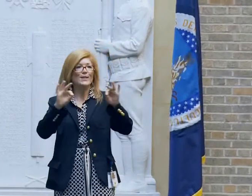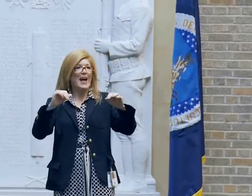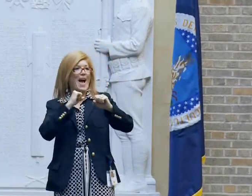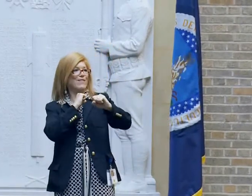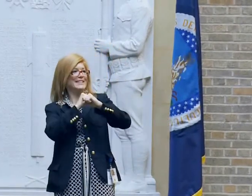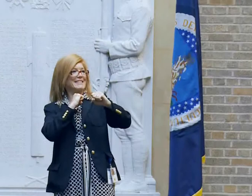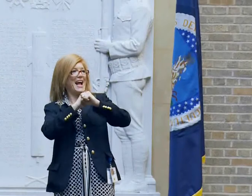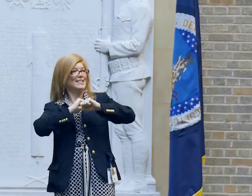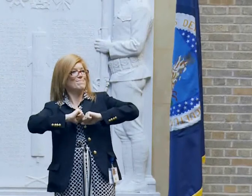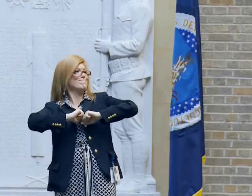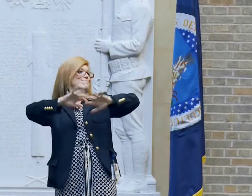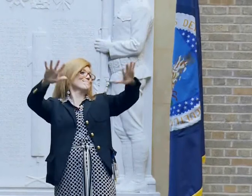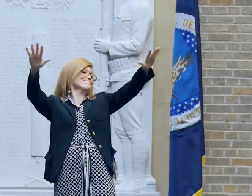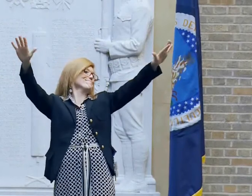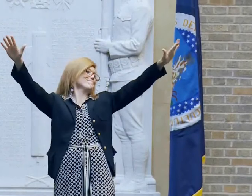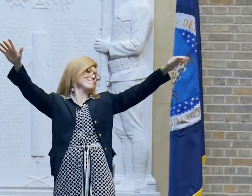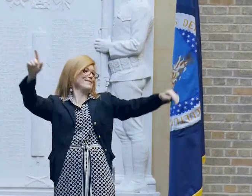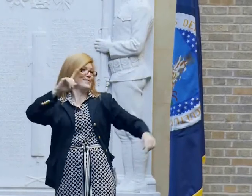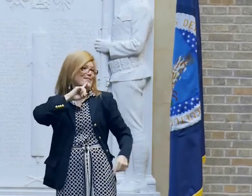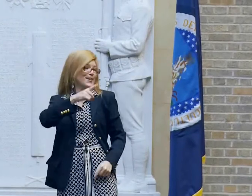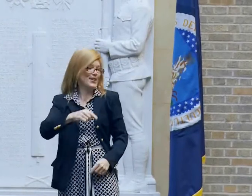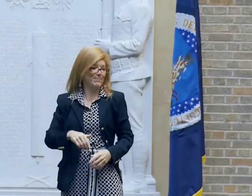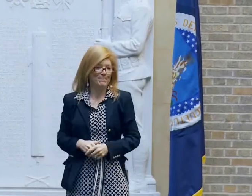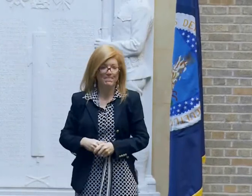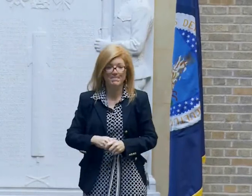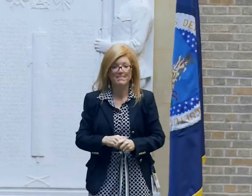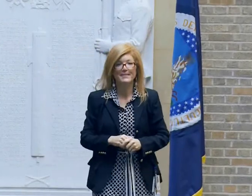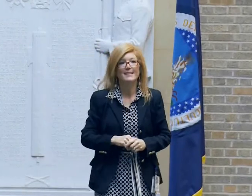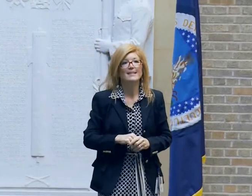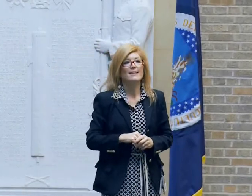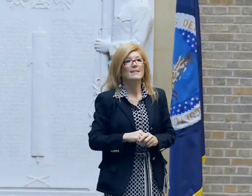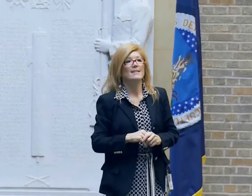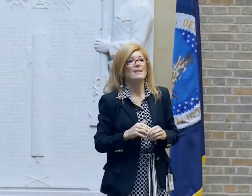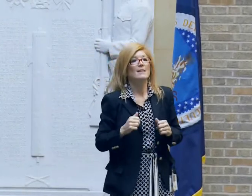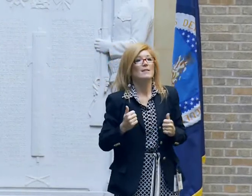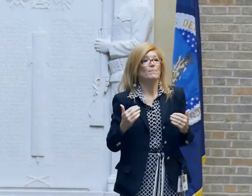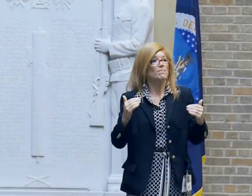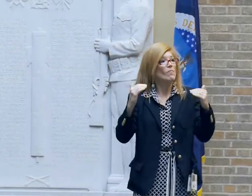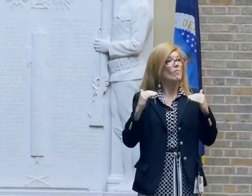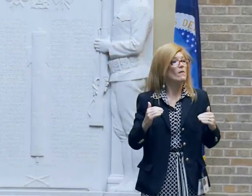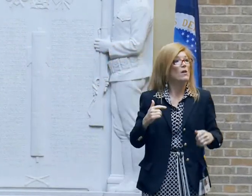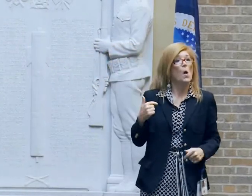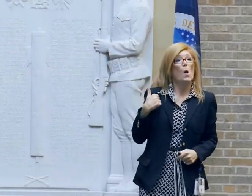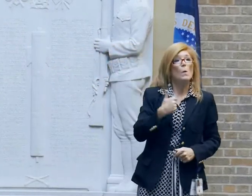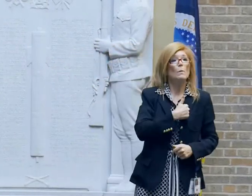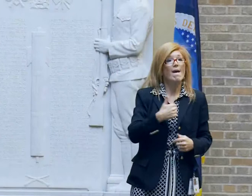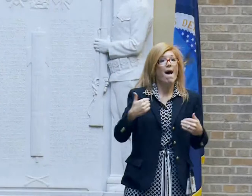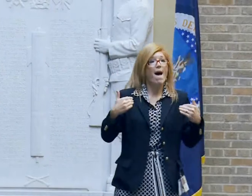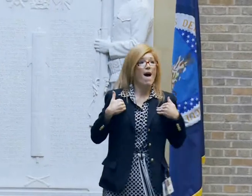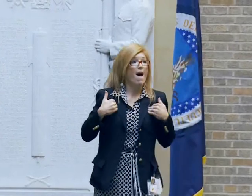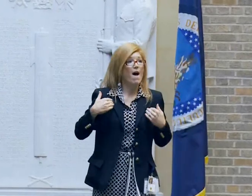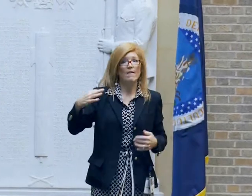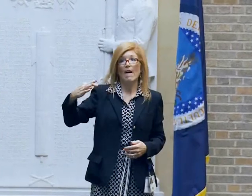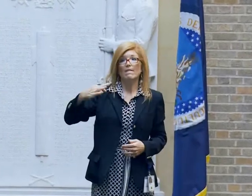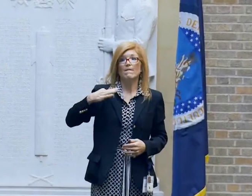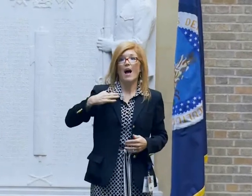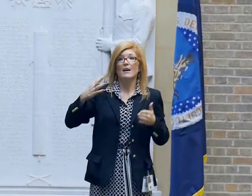We are not bothered by that free advertising one bit! She gestures with her hands.